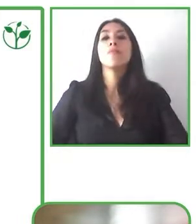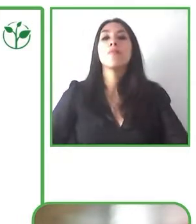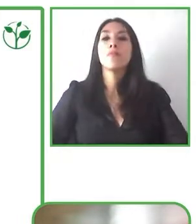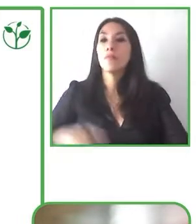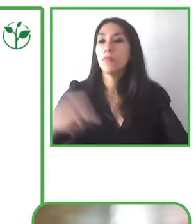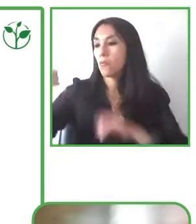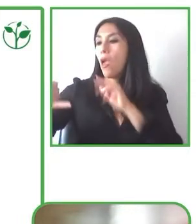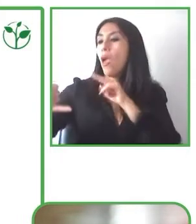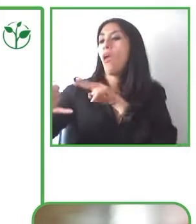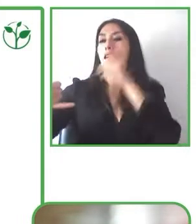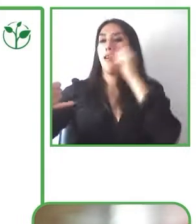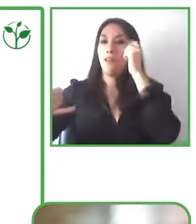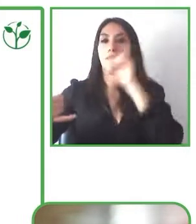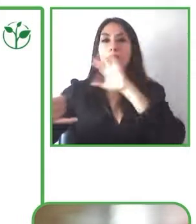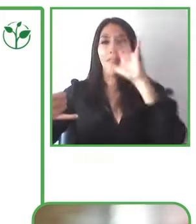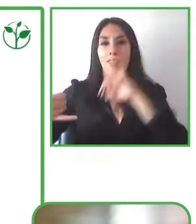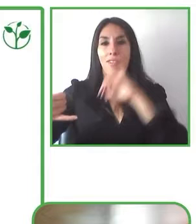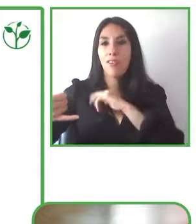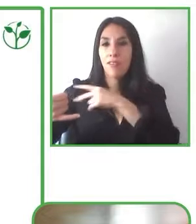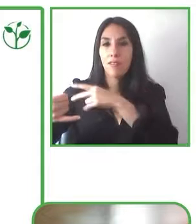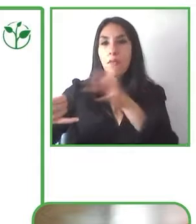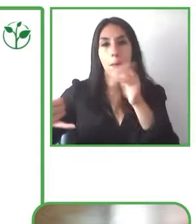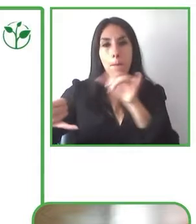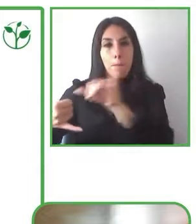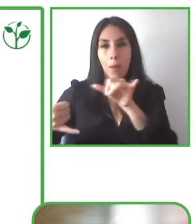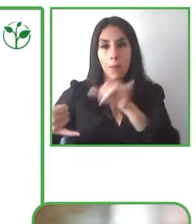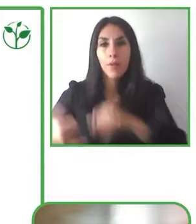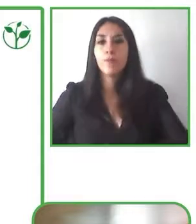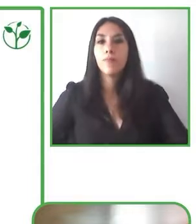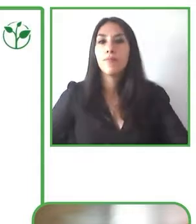with a visual disability can enjoy that movie in the fullest way